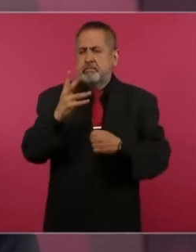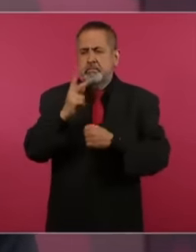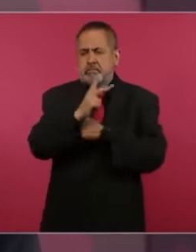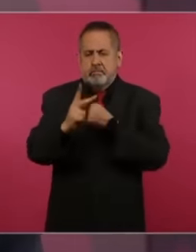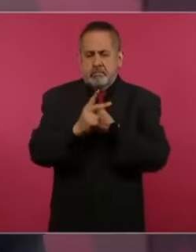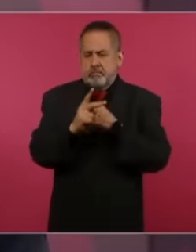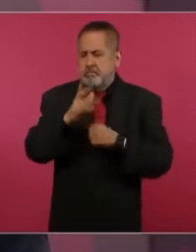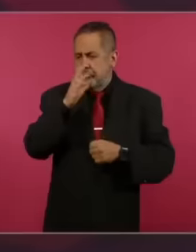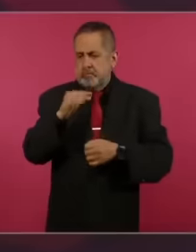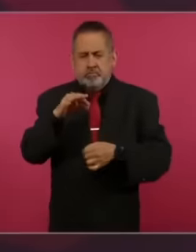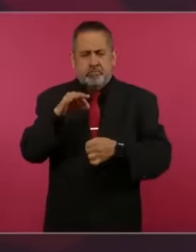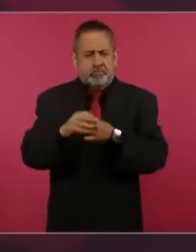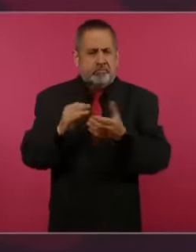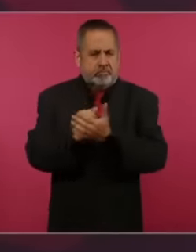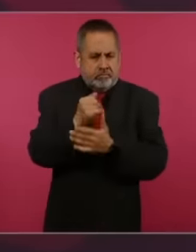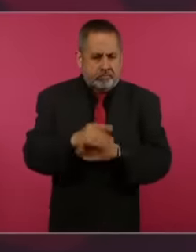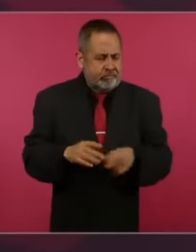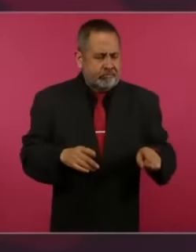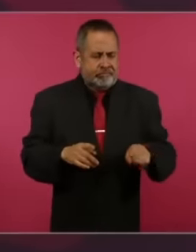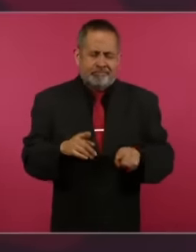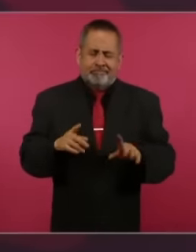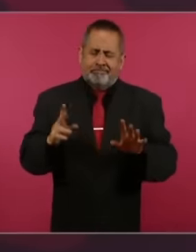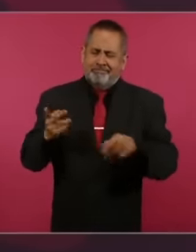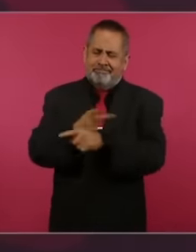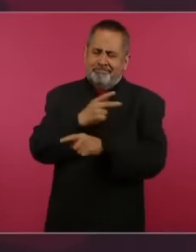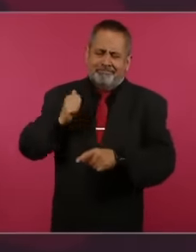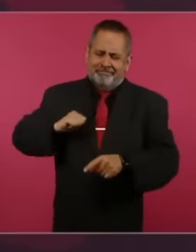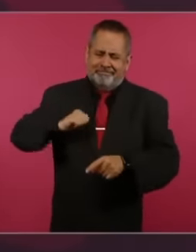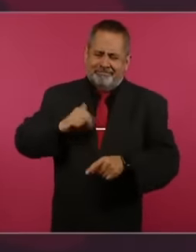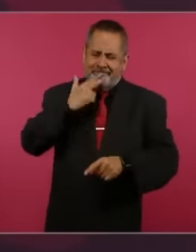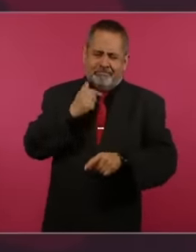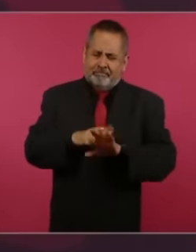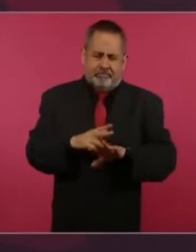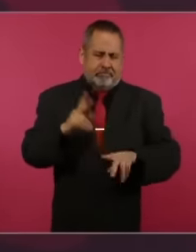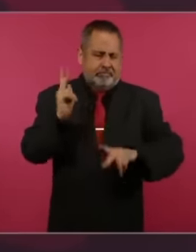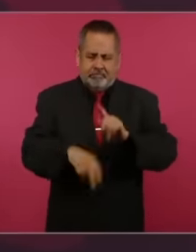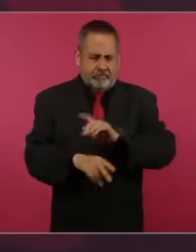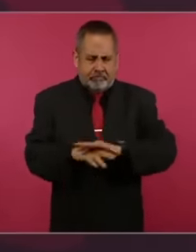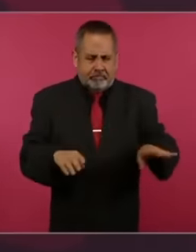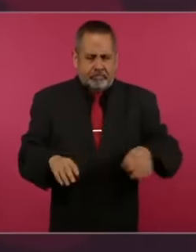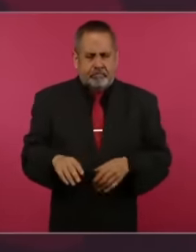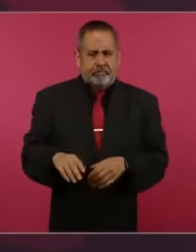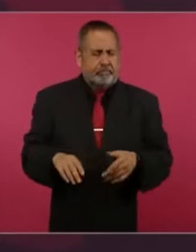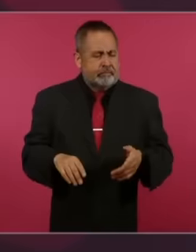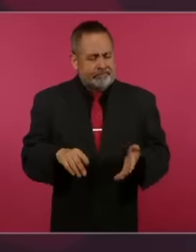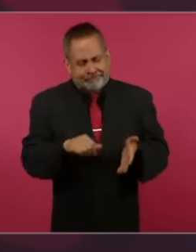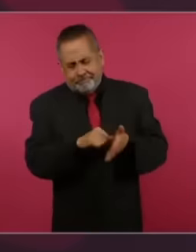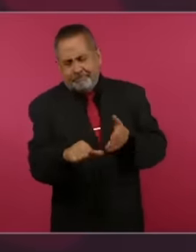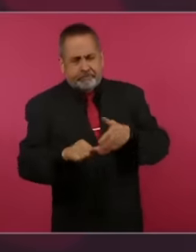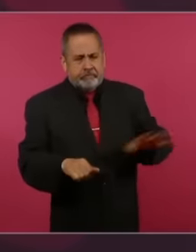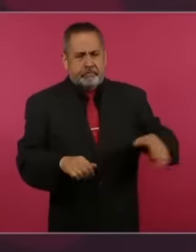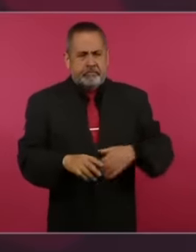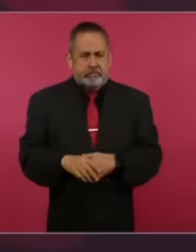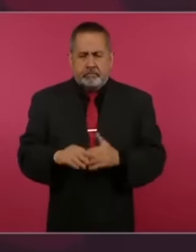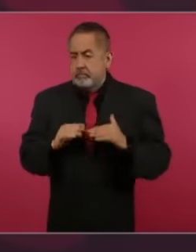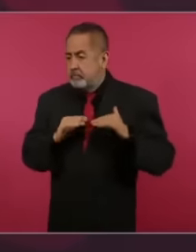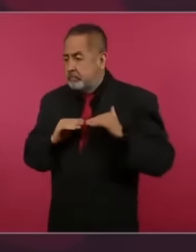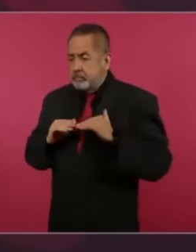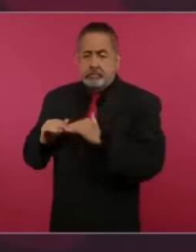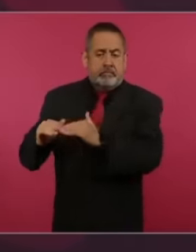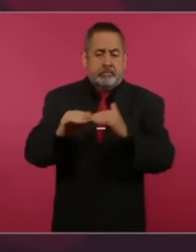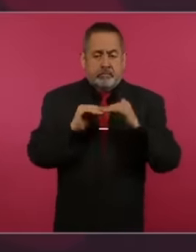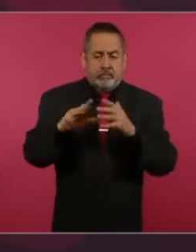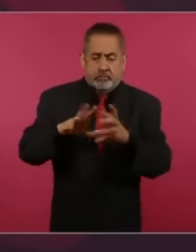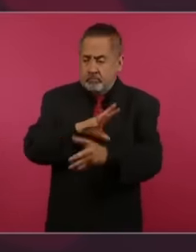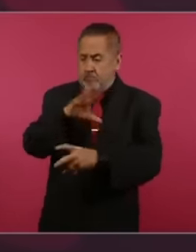that by the way is obsolete because it has to be the general assembly of the